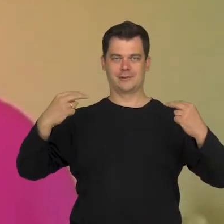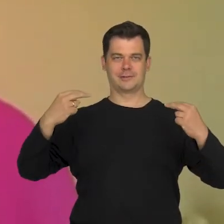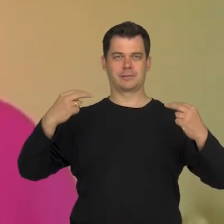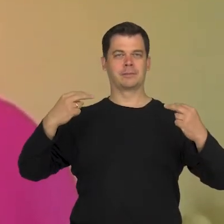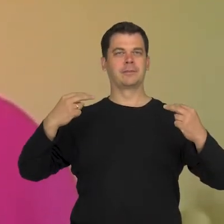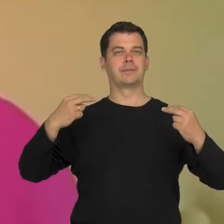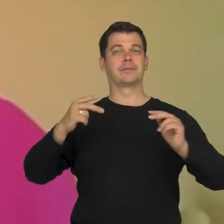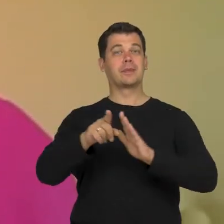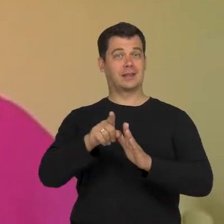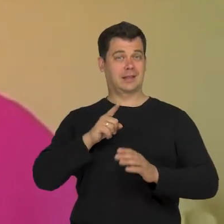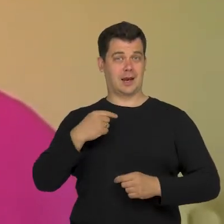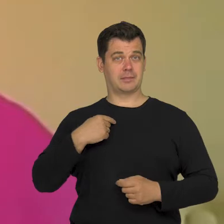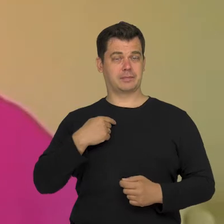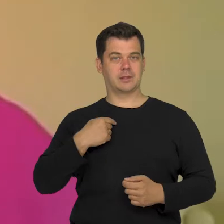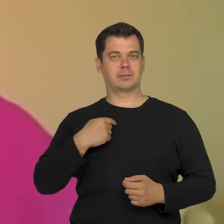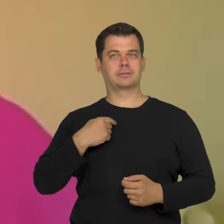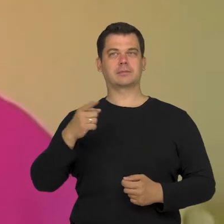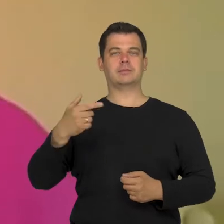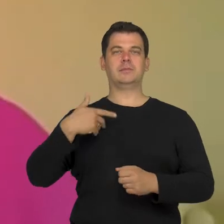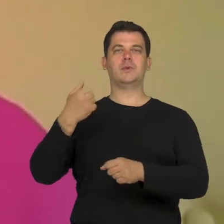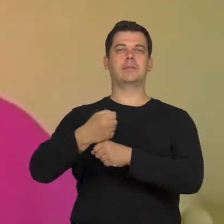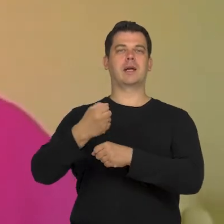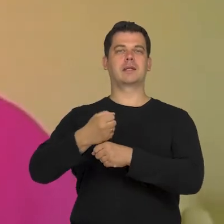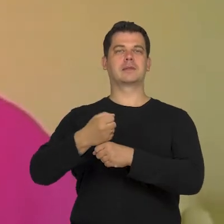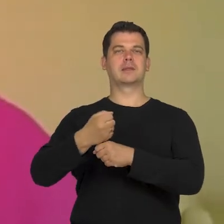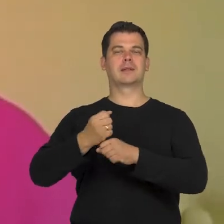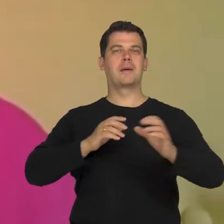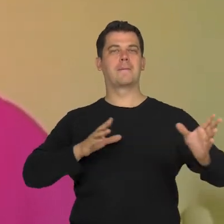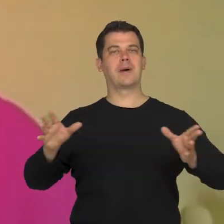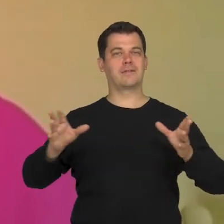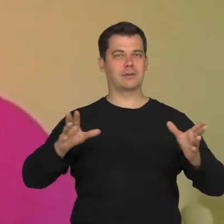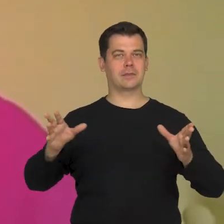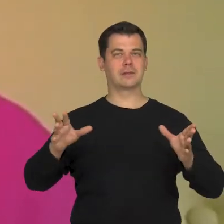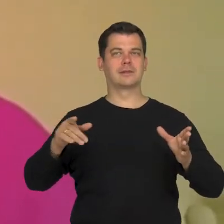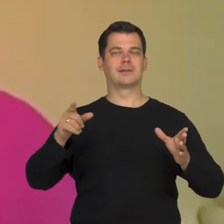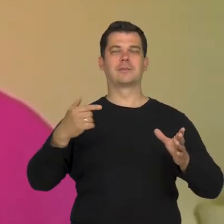For me, performing was an interesting experience